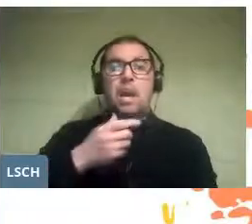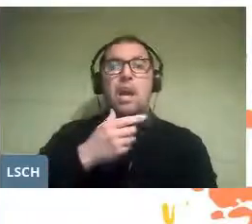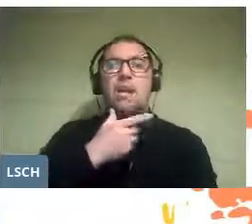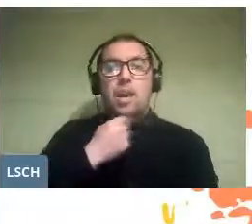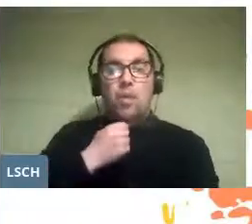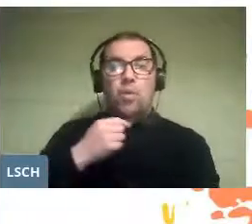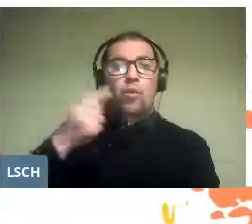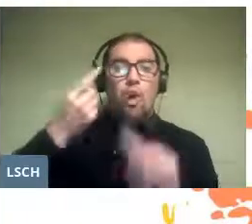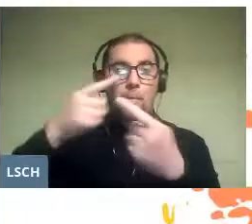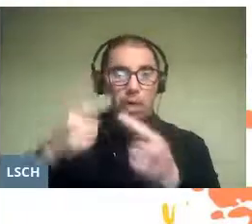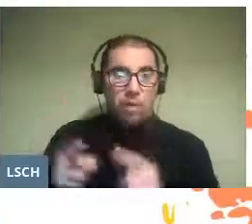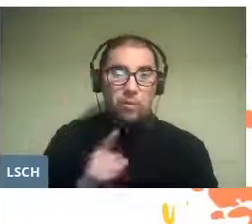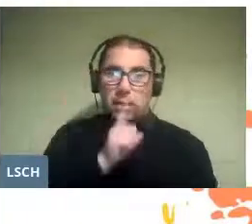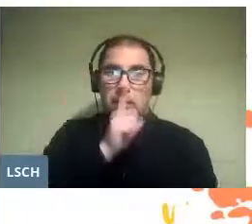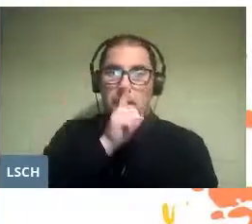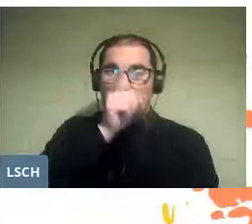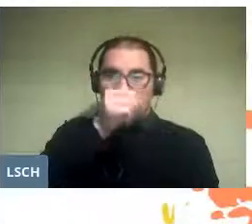of written tradition.